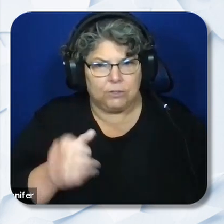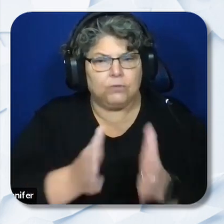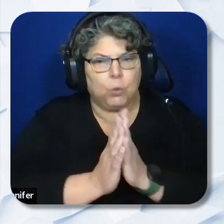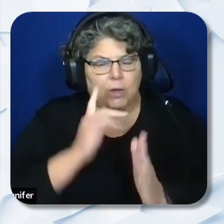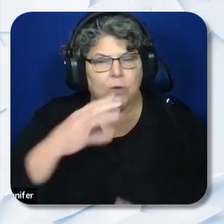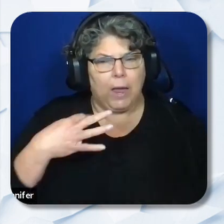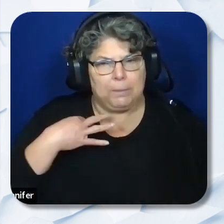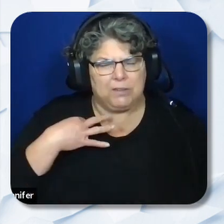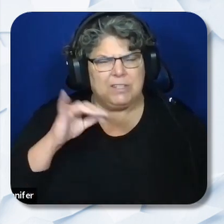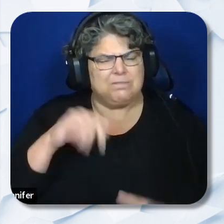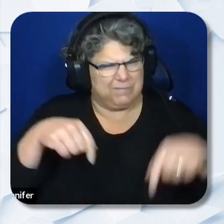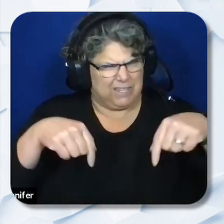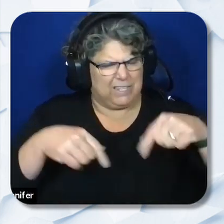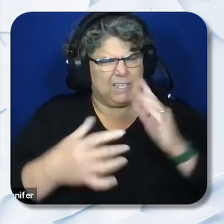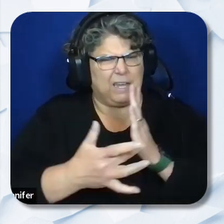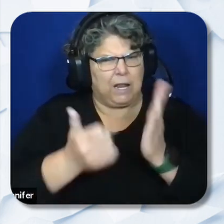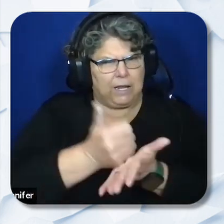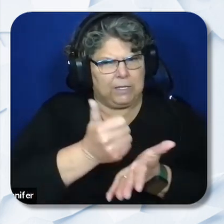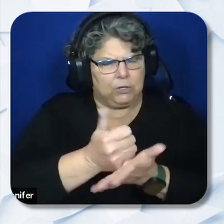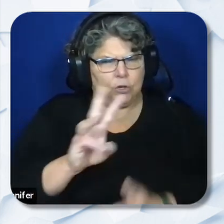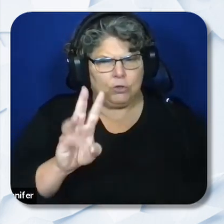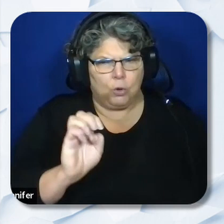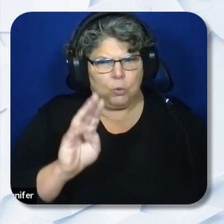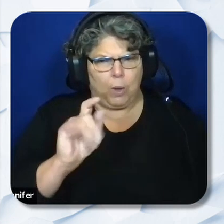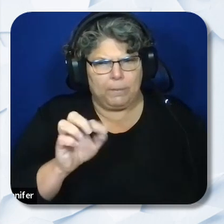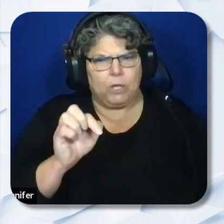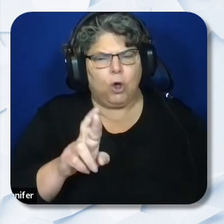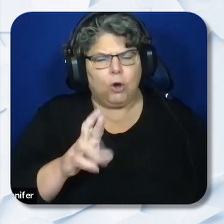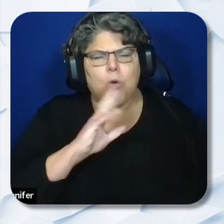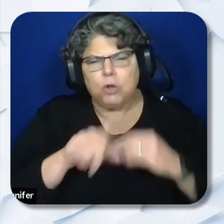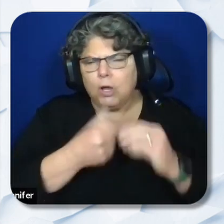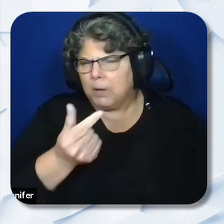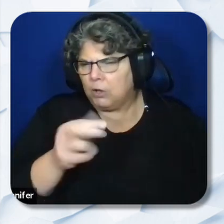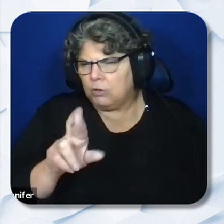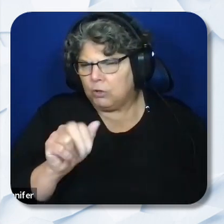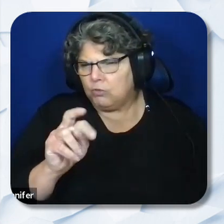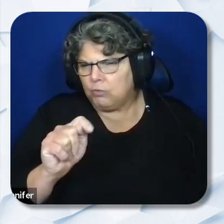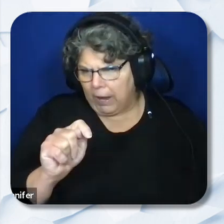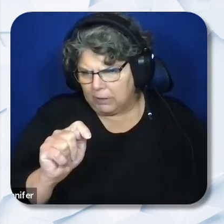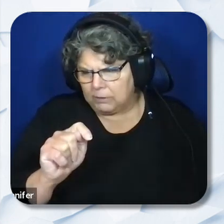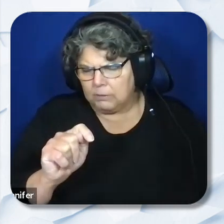is a Technical Assistance Webinar. So, we're going to go over the grant and the process